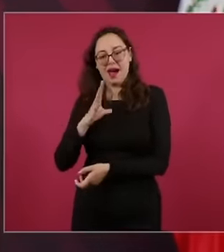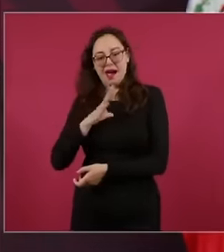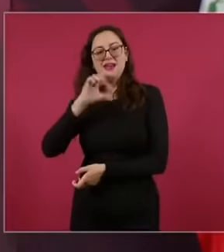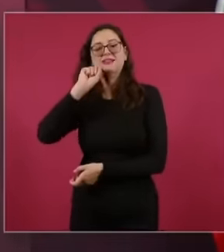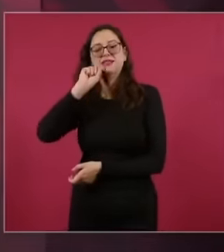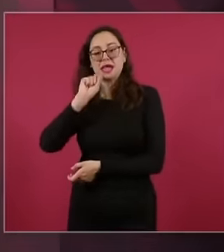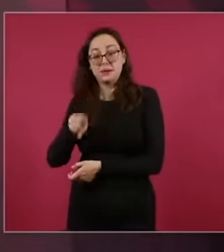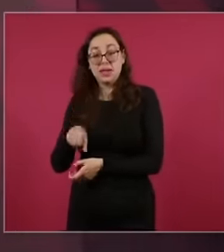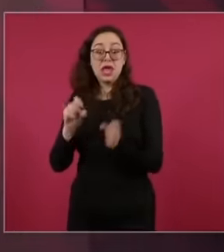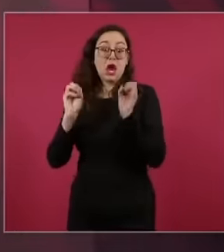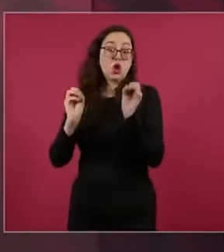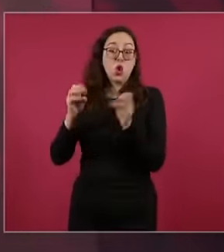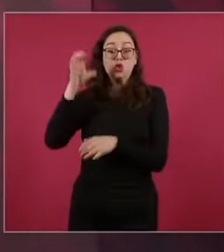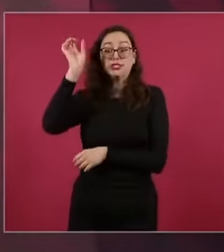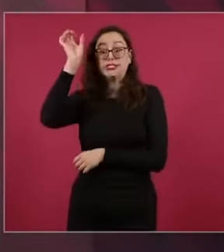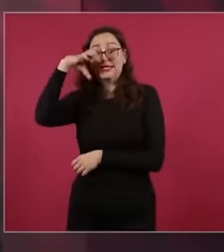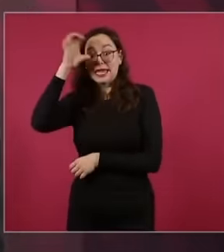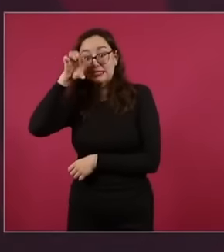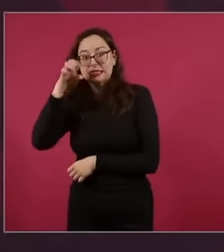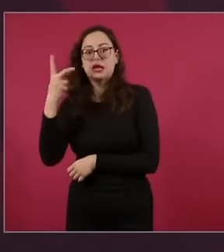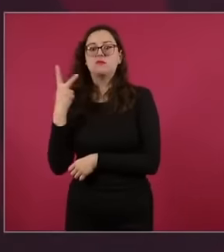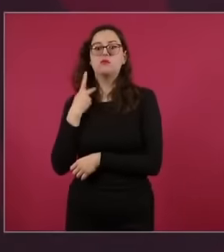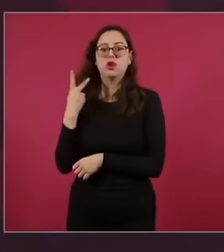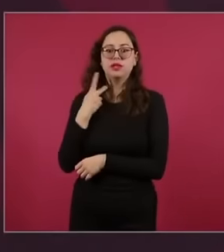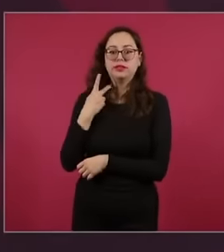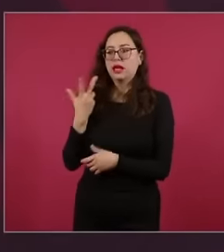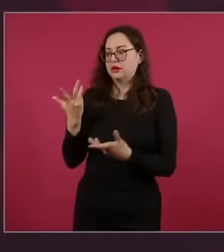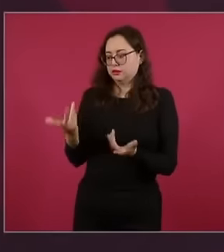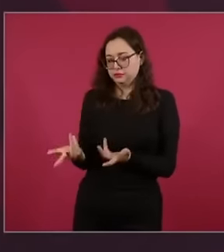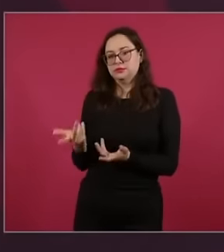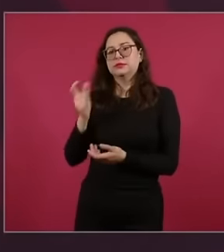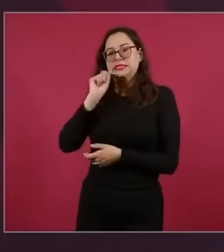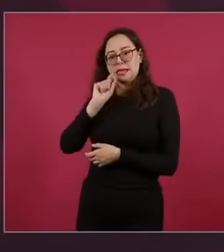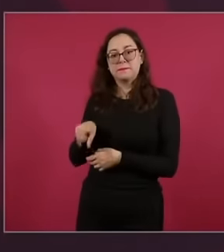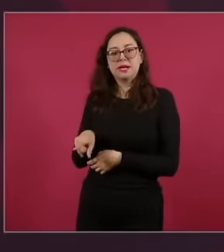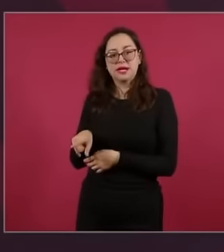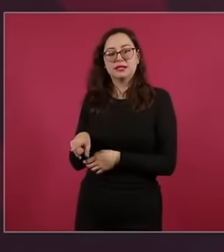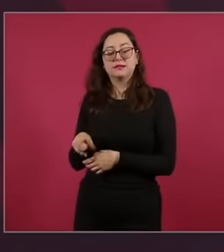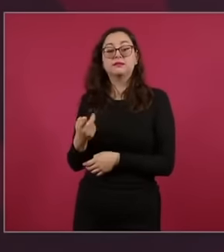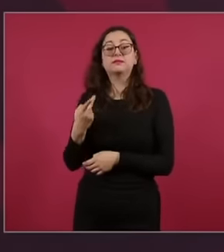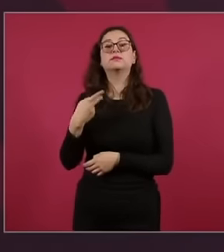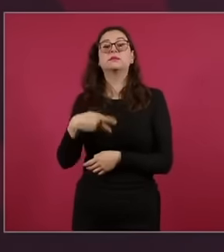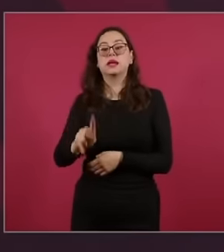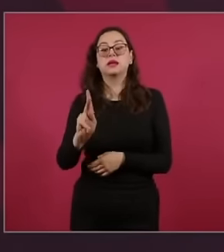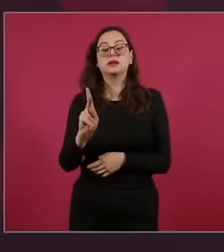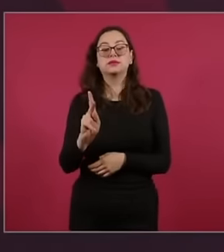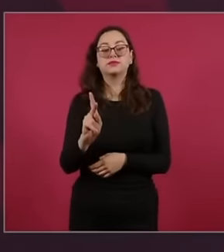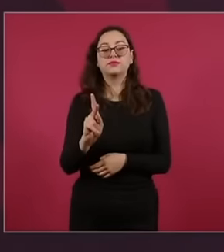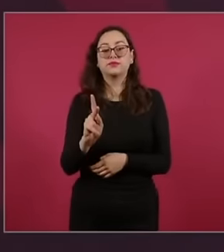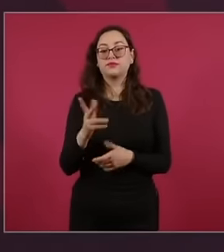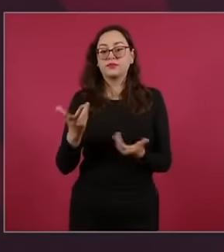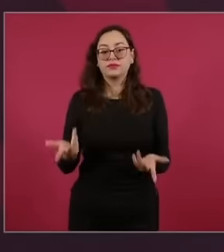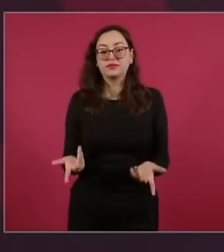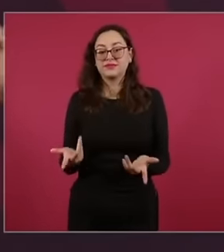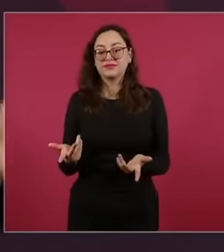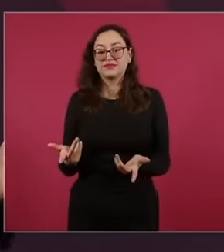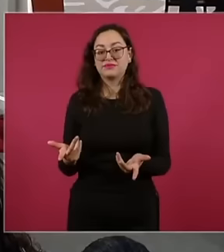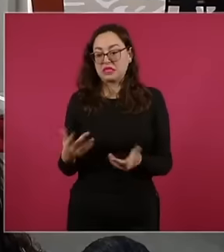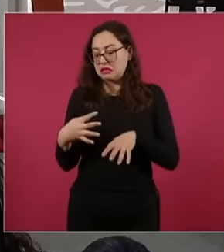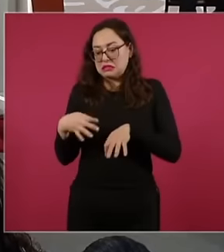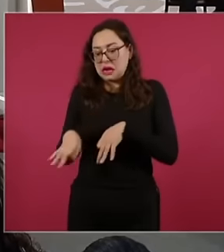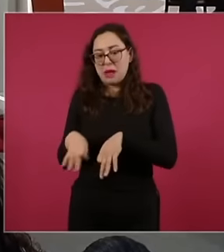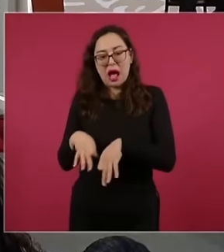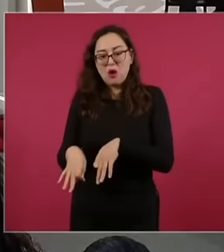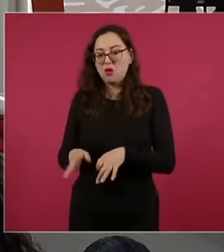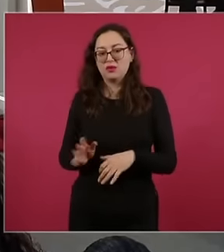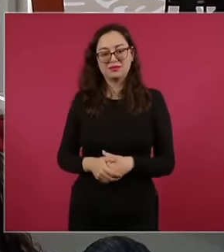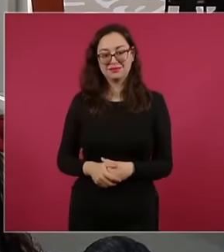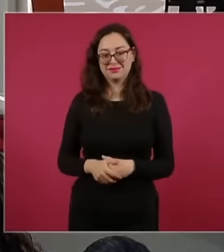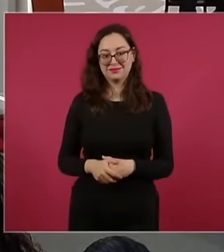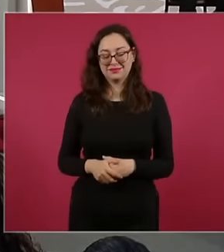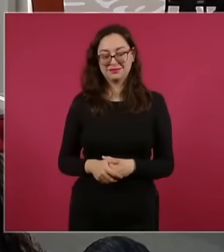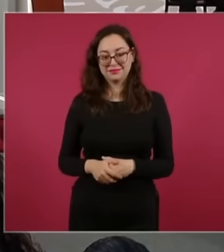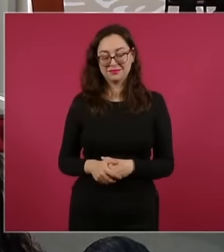governing, but it is not art, it is not science, it is simply a job like that of the